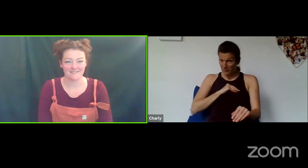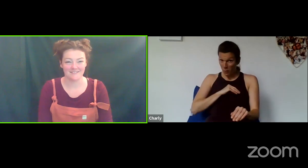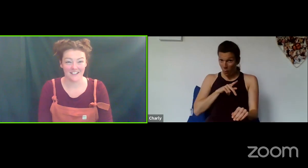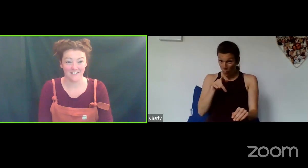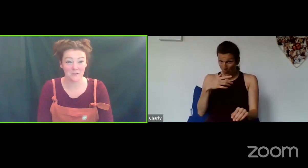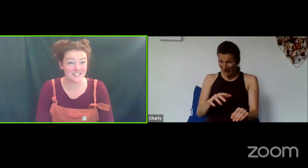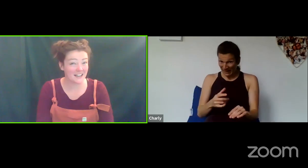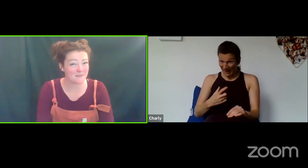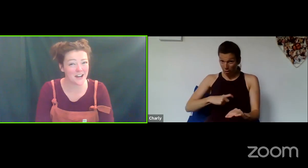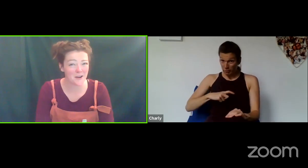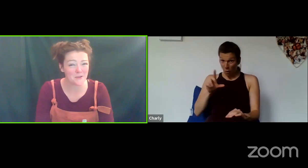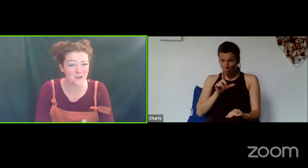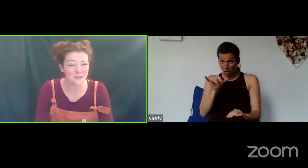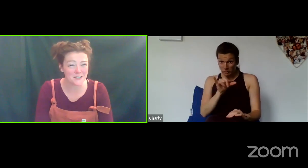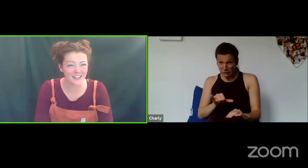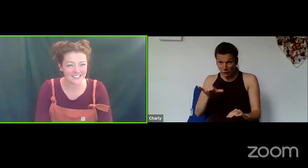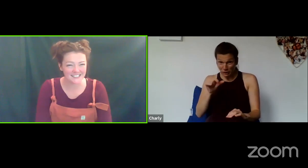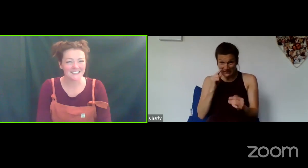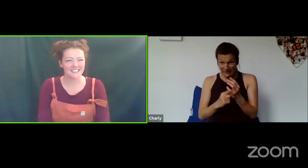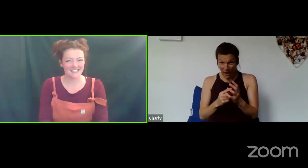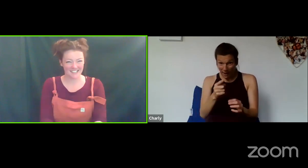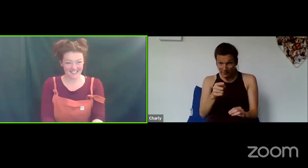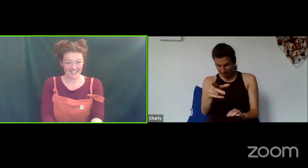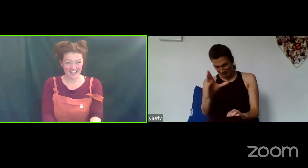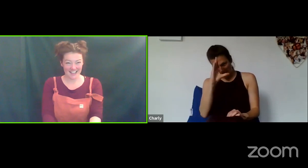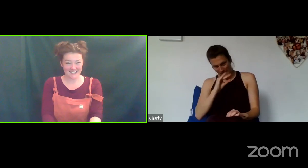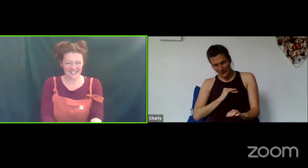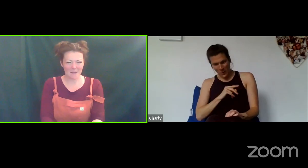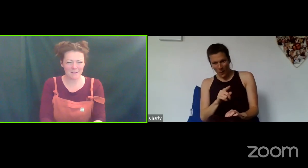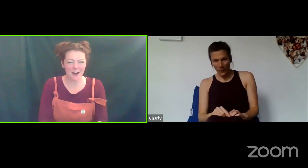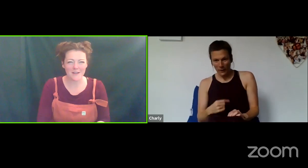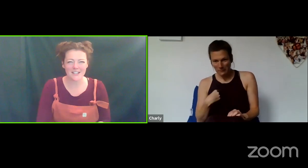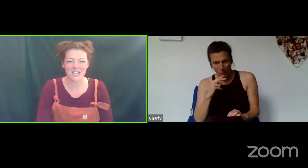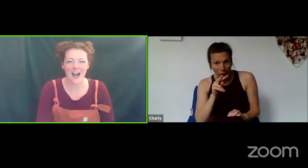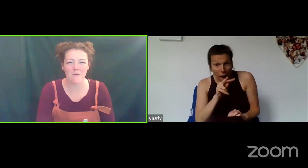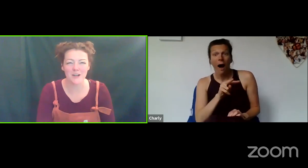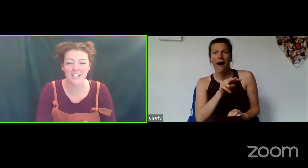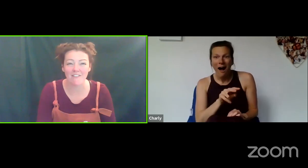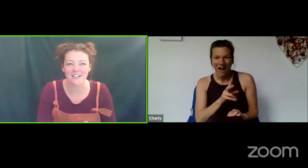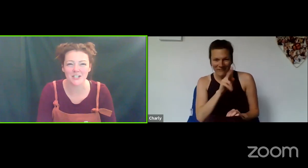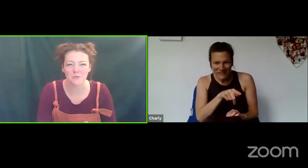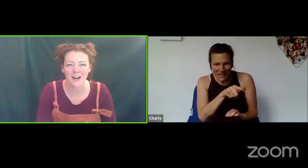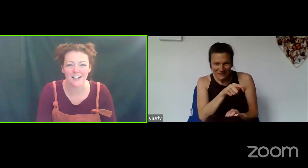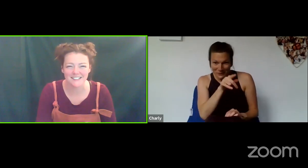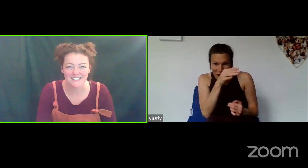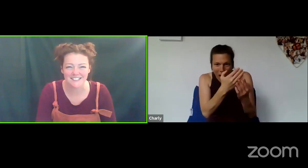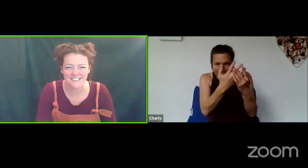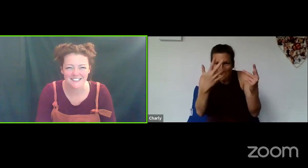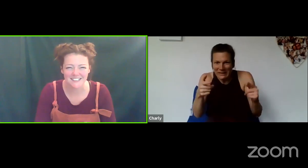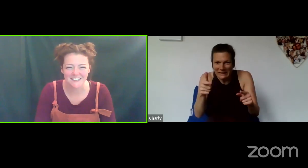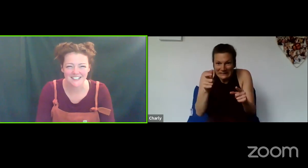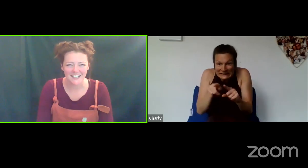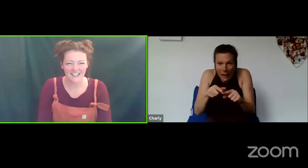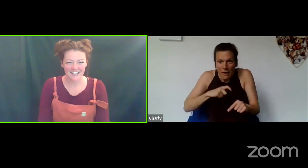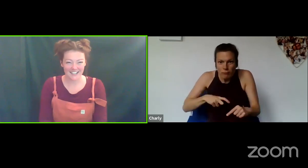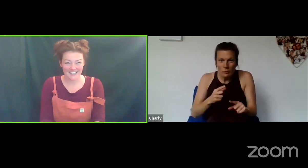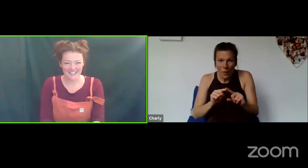Do you want to let me know what you were doing? That's it let me know in the chat which character you were.